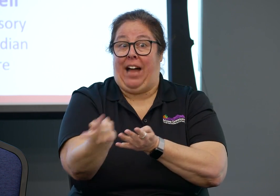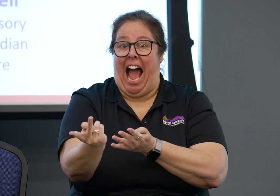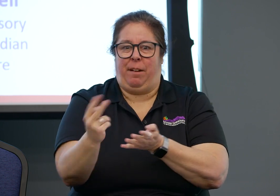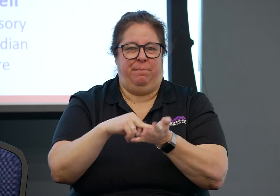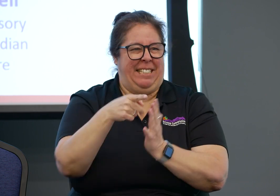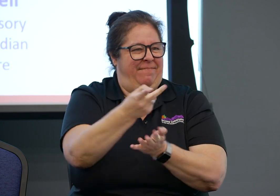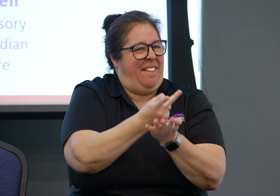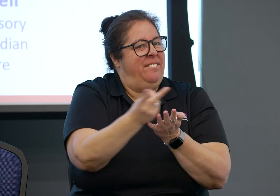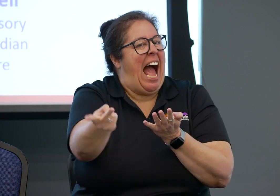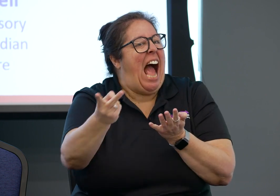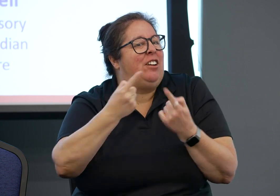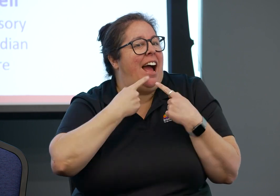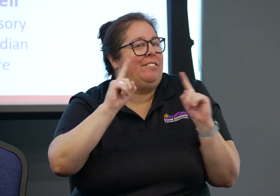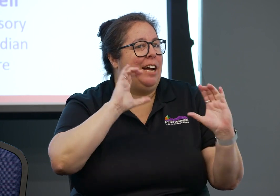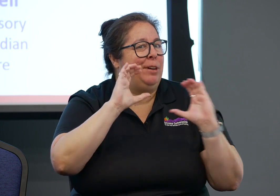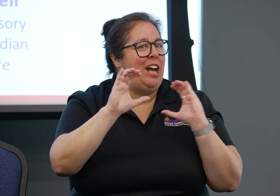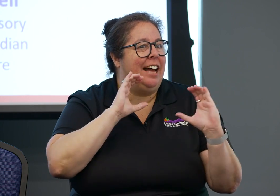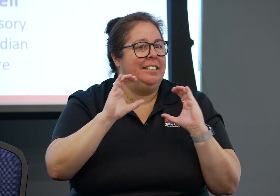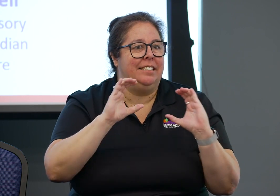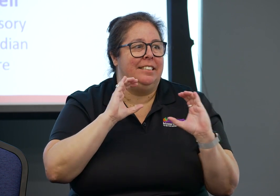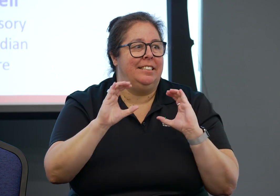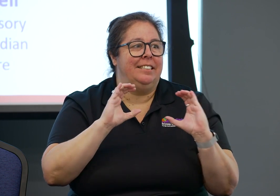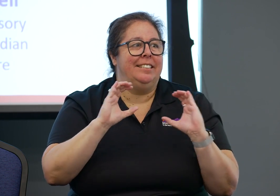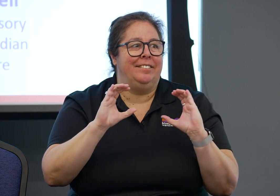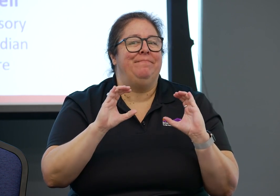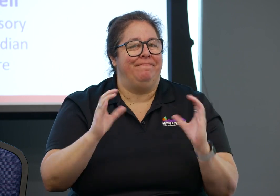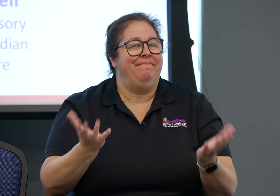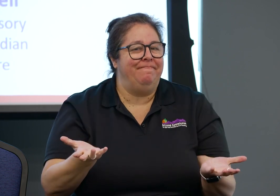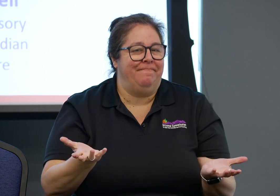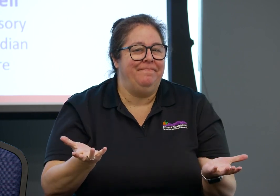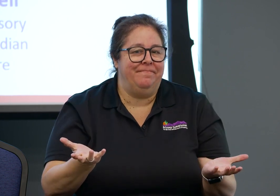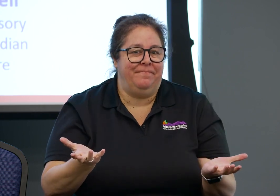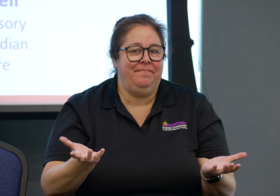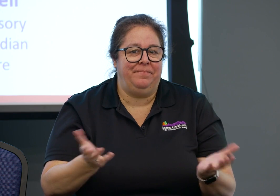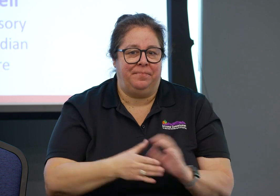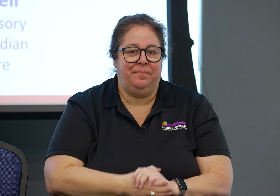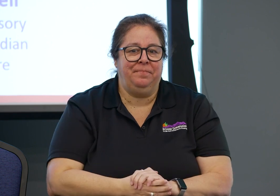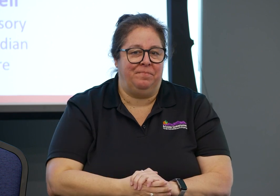and where it's stored. It has to be easily set up.